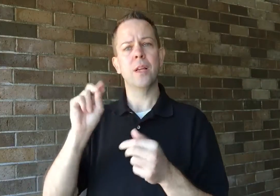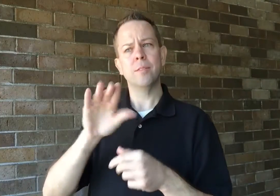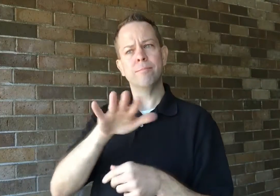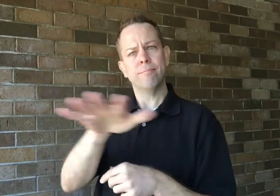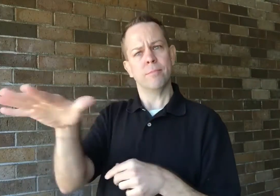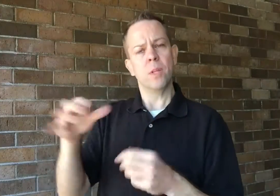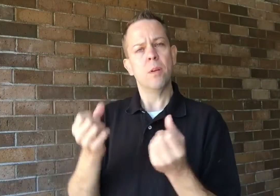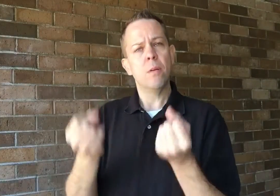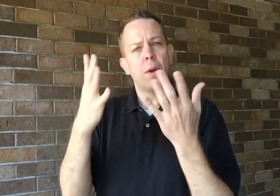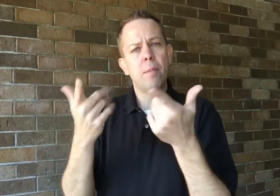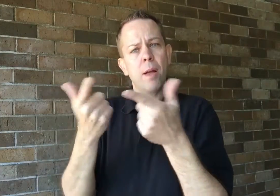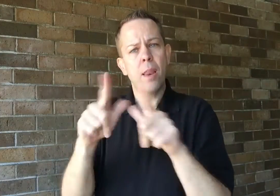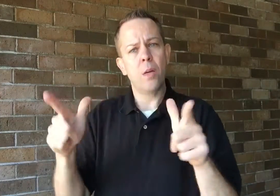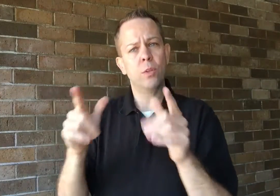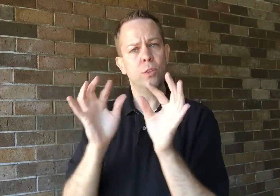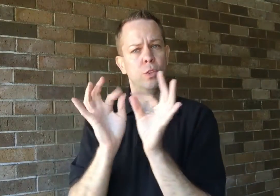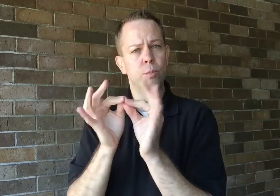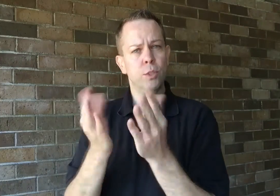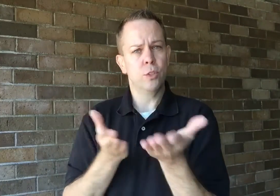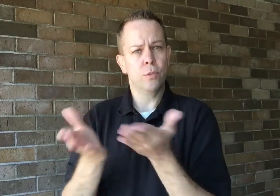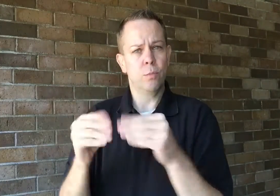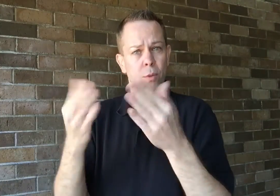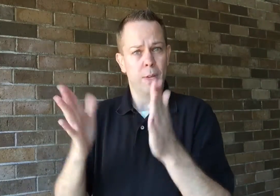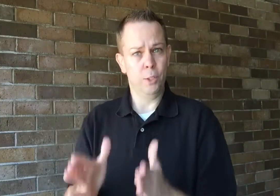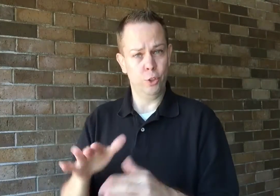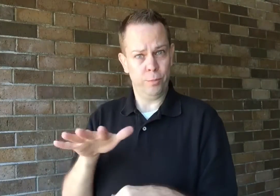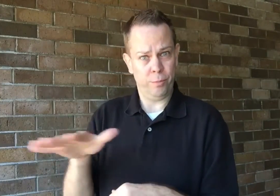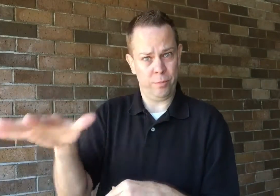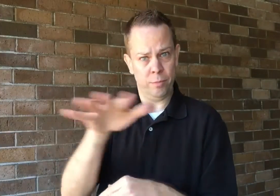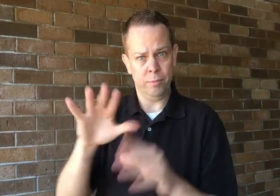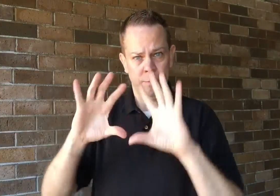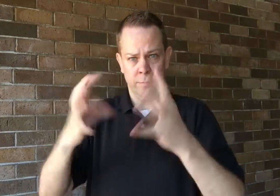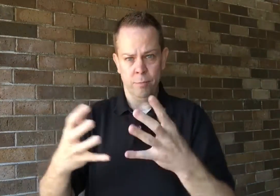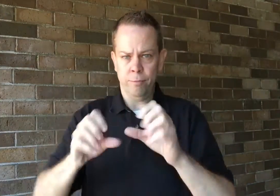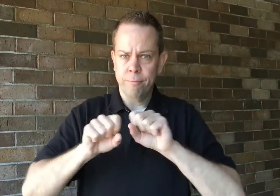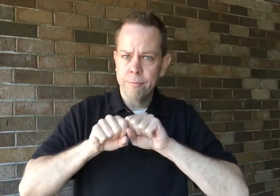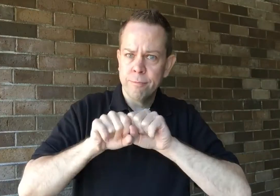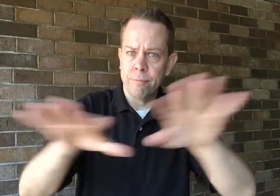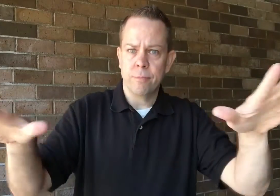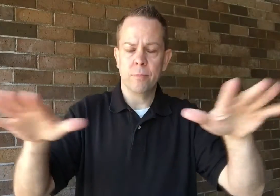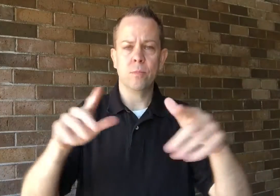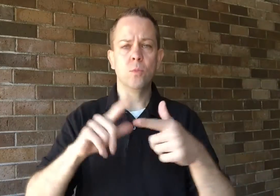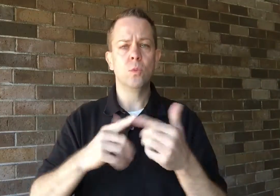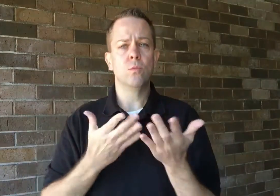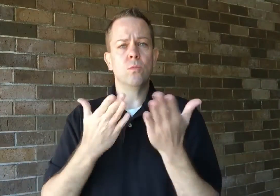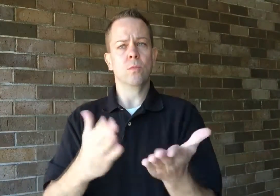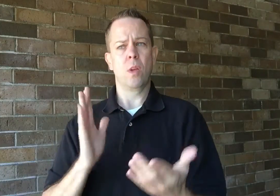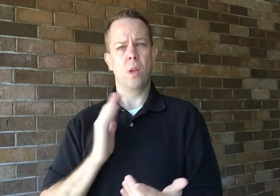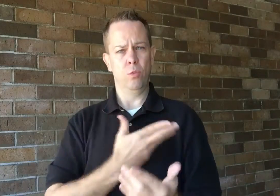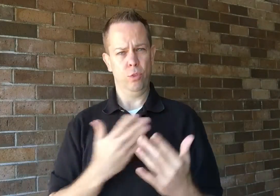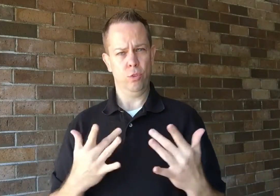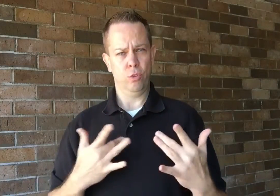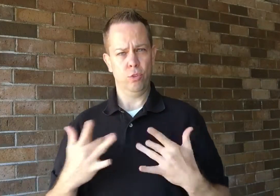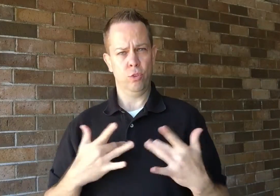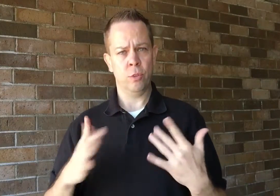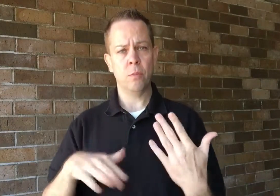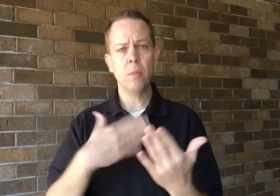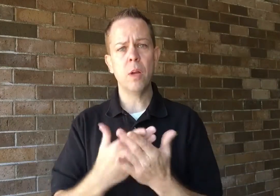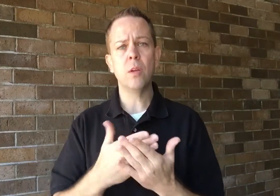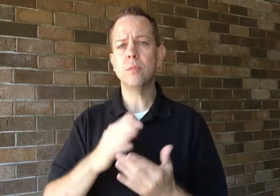and multiple language interpreting service providers. We're sending this out to express our concerns